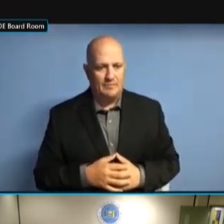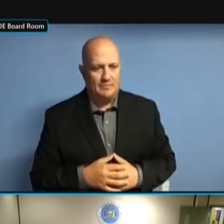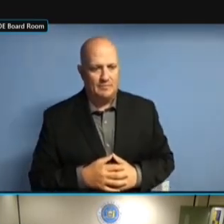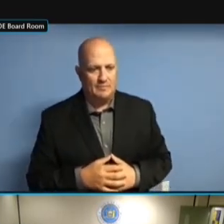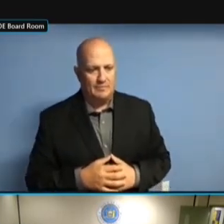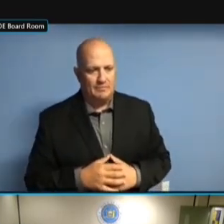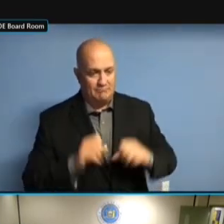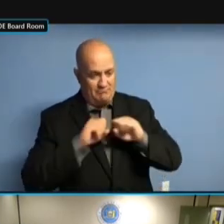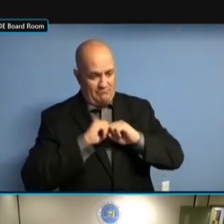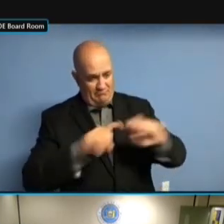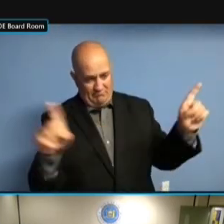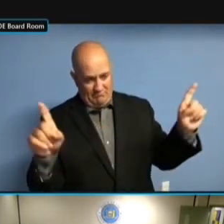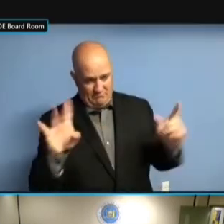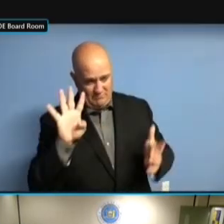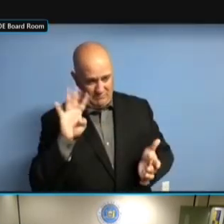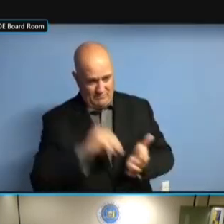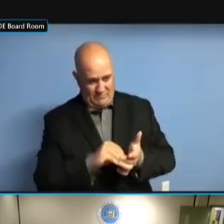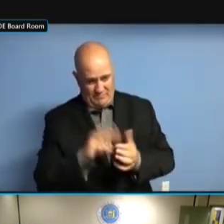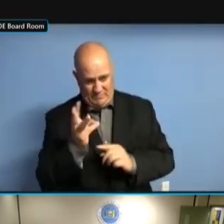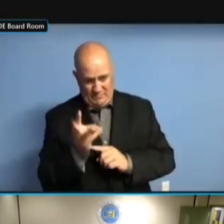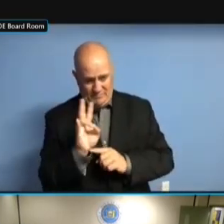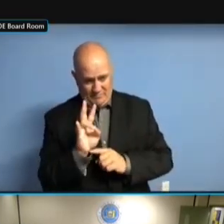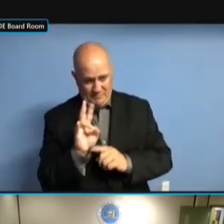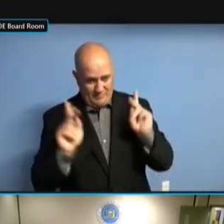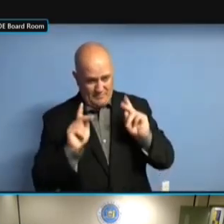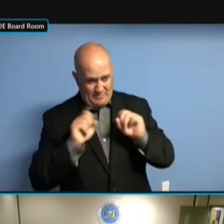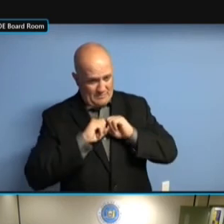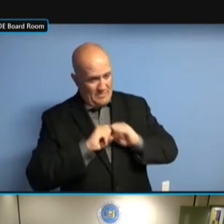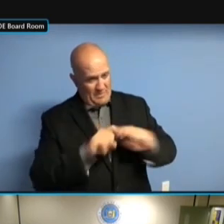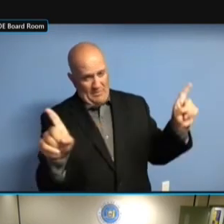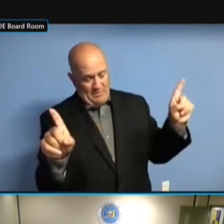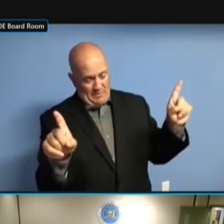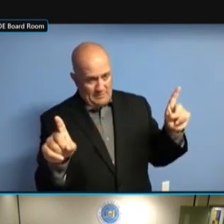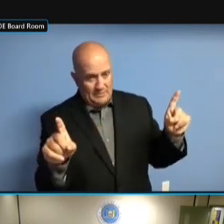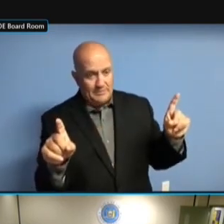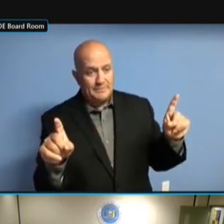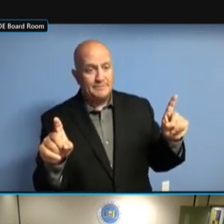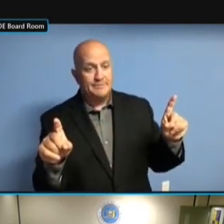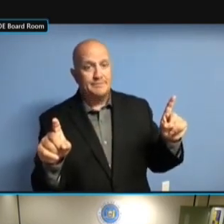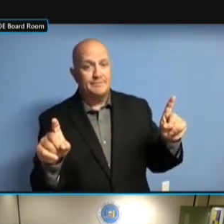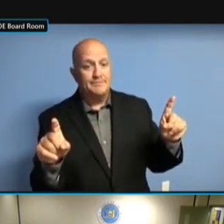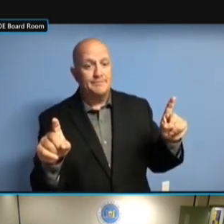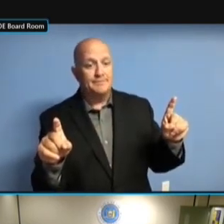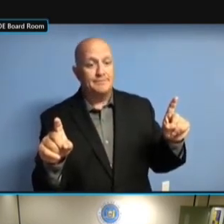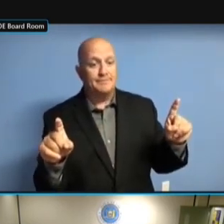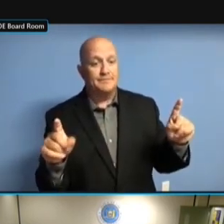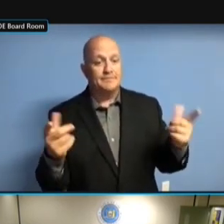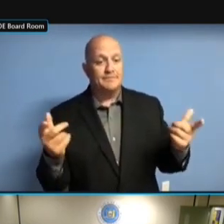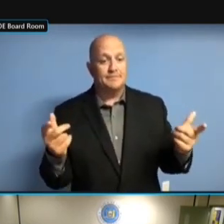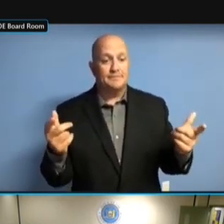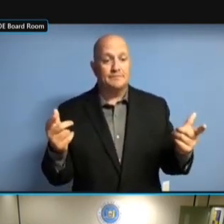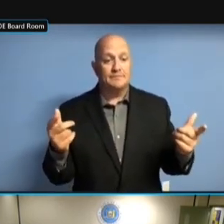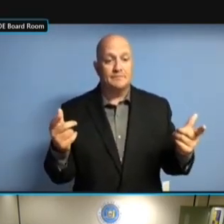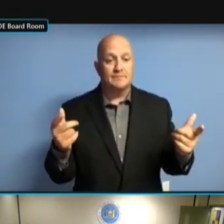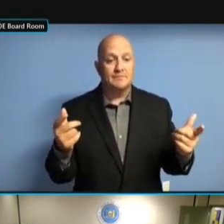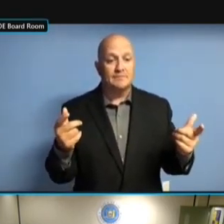OUT OF THOSE EMAILS THAT WE SENT, THOSE 4,067 EMAILS THAT OUT OF THOSE EMAILS THAT WE SENT, THOSE 4,067 EMAILS THAT WE SENT, THOSE 4,067 EMAILS THAT WE SENT, THOSE 4,067 EMAILS THAT WE SENT, SENT, THOSE 4,067 EMAILS THAT WE SENT, 479 SENT, THOSE 4,067 EMAILS THAT WE SENT, 479 EMAILS SENT, THOSE 4,067 EMAILS THAT WE SENT, 479 EMAILS WERE SENT, THOSE 4,067 EMAILS THAT WE SENT, 479 EMAILS WERE BOUNCED SENT, 479 EMAILS WERE BOUNCED SENT, 479 EMAILS WERE BOUNCED BACK SENT, 479 EMAILS WERE BOUNCED BACK FOR SENT, 479 EMAILS WERE BOUNCED BACK FOR BAD SENT, 479 EMAILS WERE BOUNCED BACK FOR BAD EMAIL SENT, 479 EMAILS WERE BOUNCED BACK FOR BAD EMAIL ADDRESSES. BACK FOR BAD EMAIL ADDRESSES.